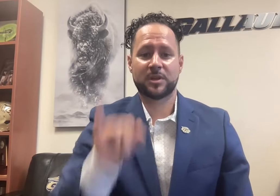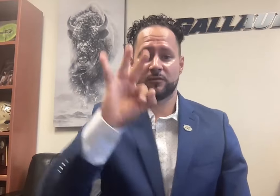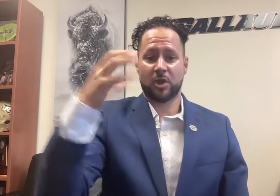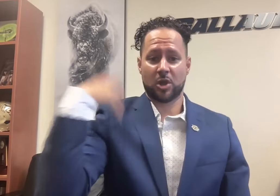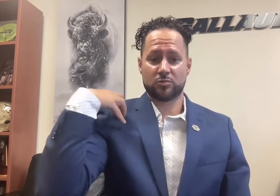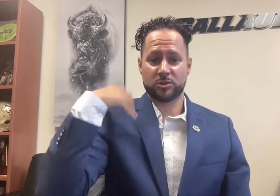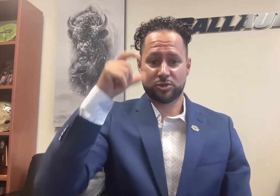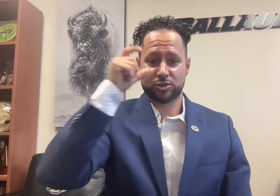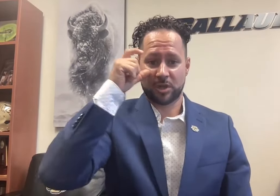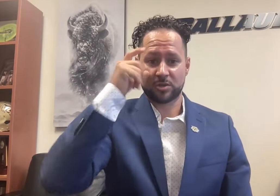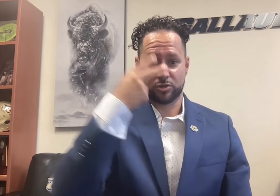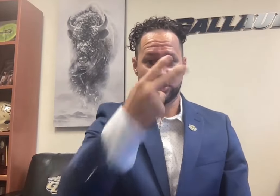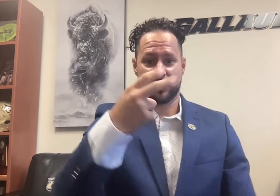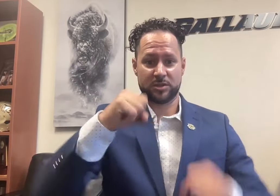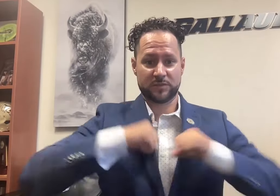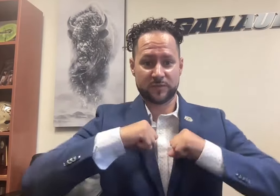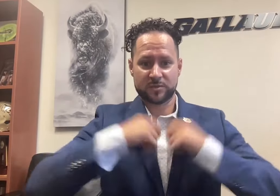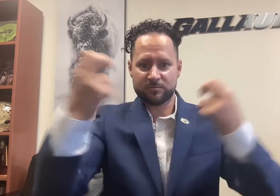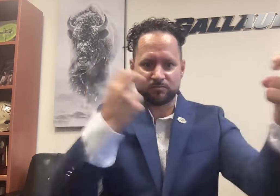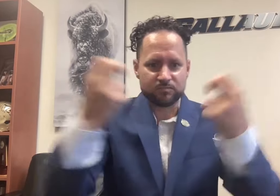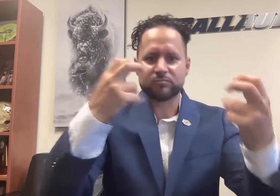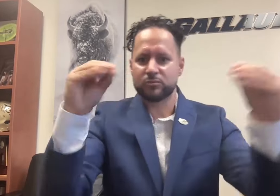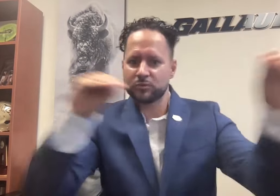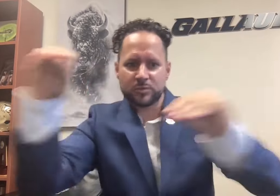If Coach Goldstein sees the defense shift,